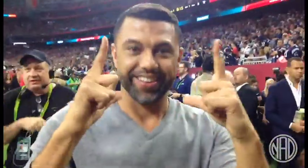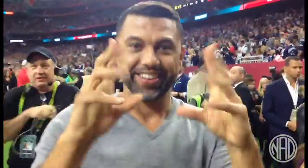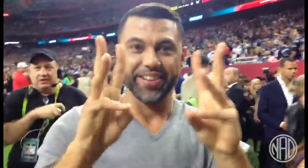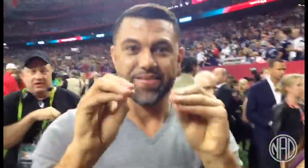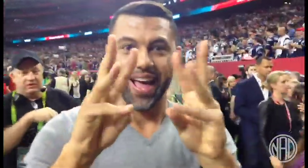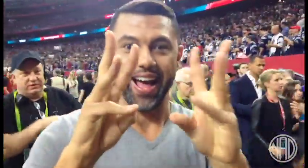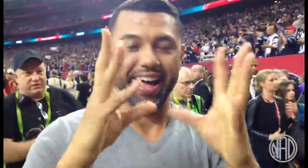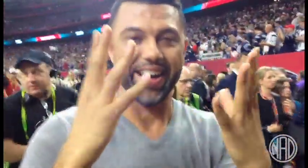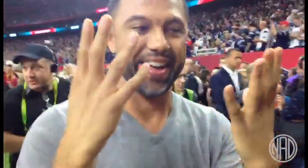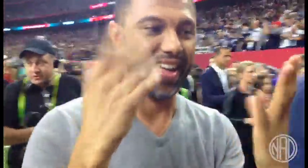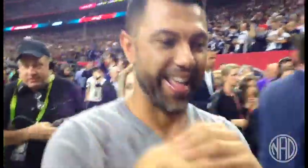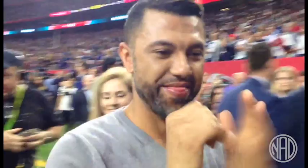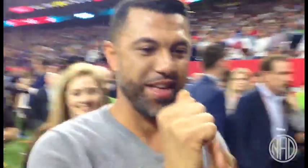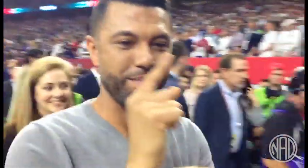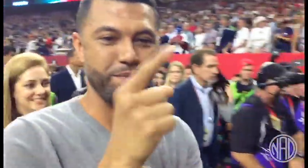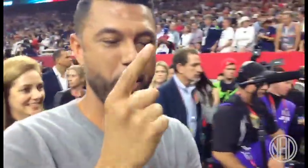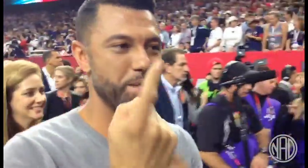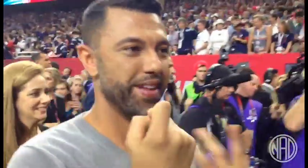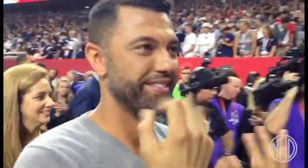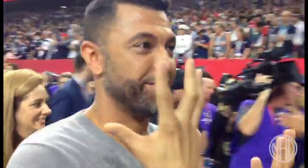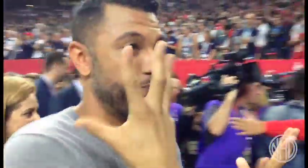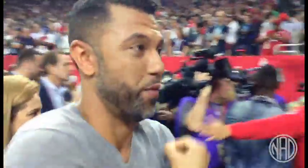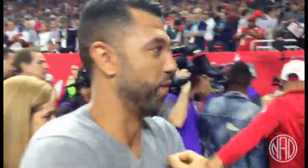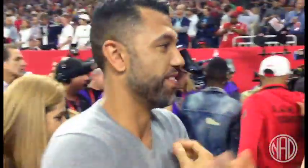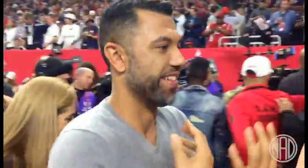Wow. That very moment was just beautiful.